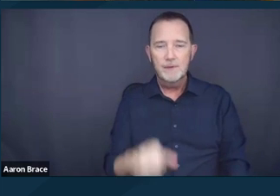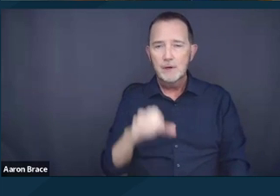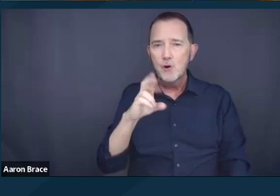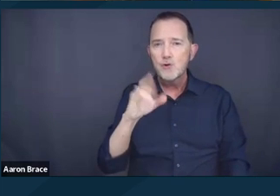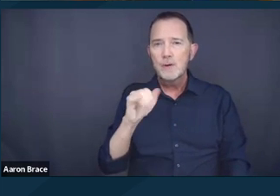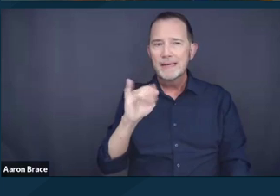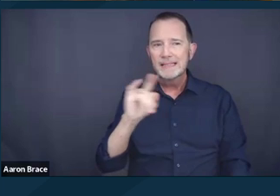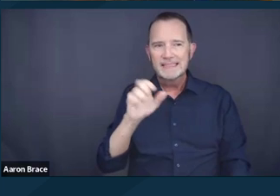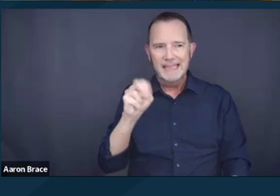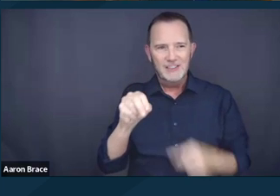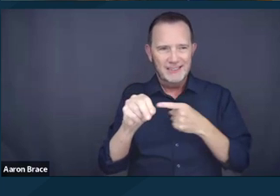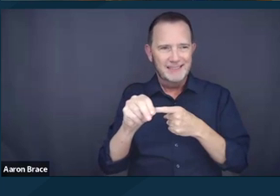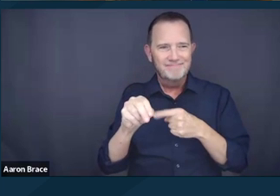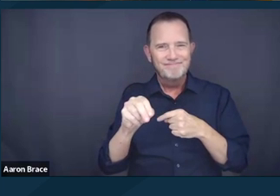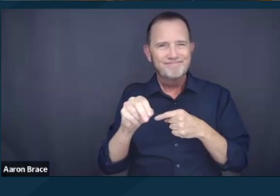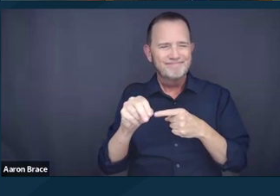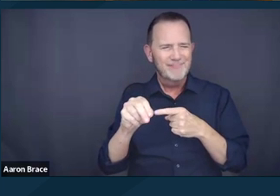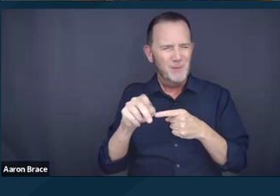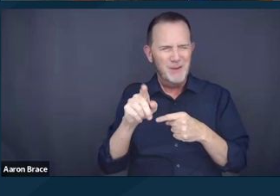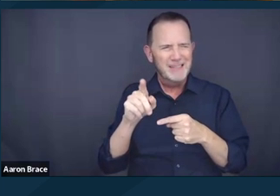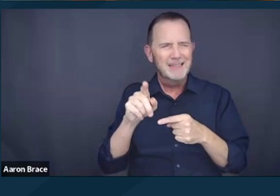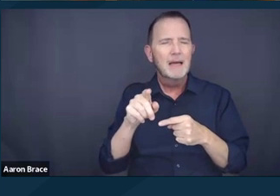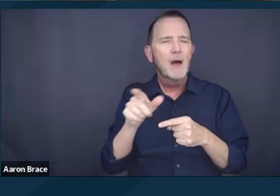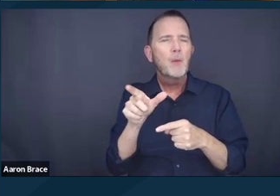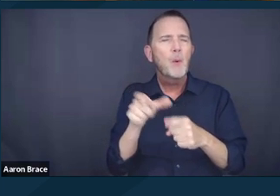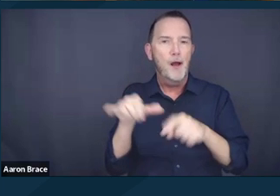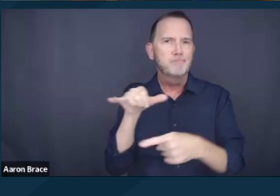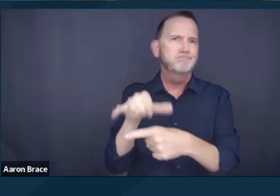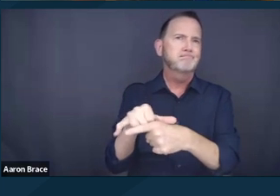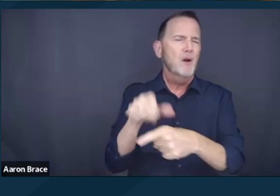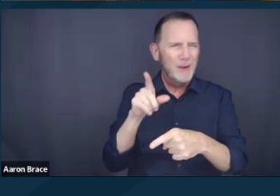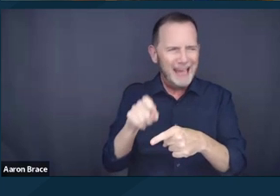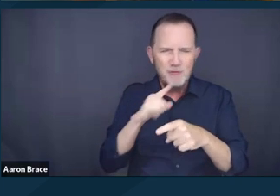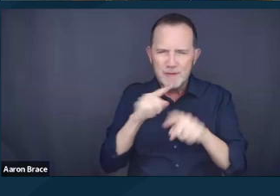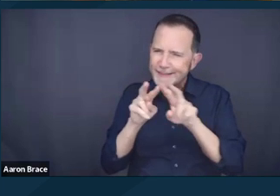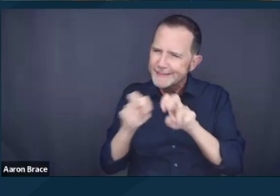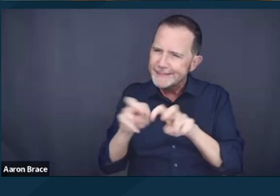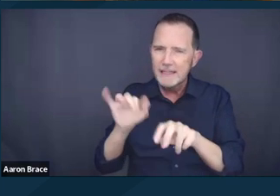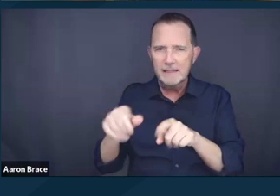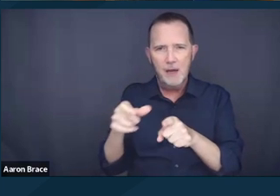and encourage us to contextualize criminalization from the eyes of those impacted by it.